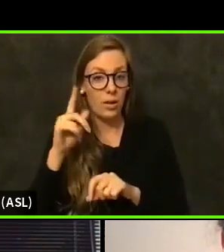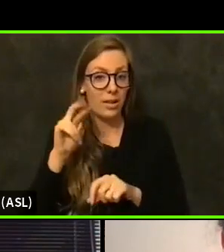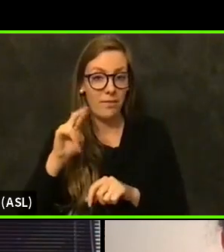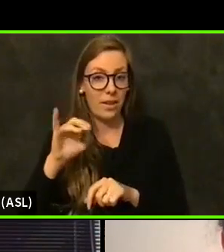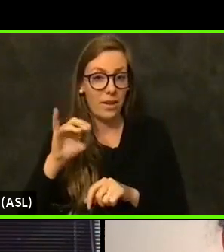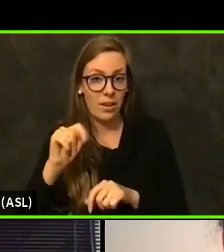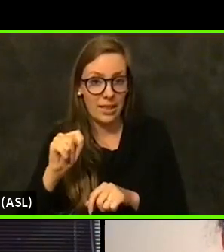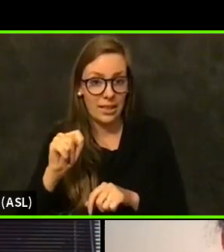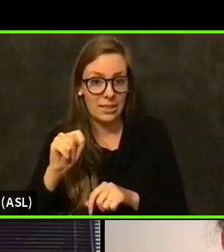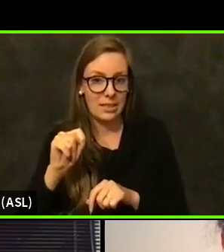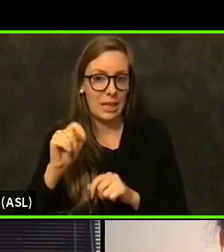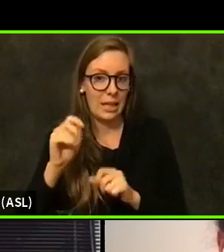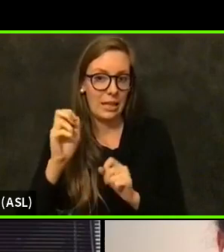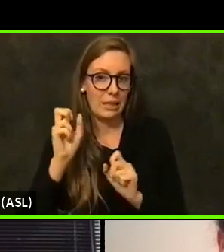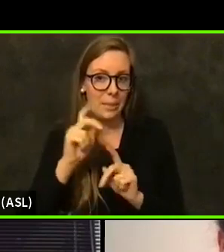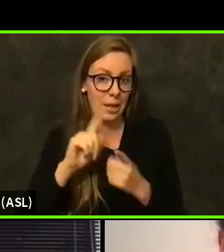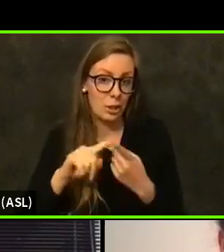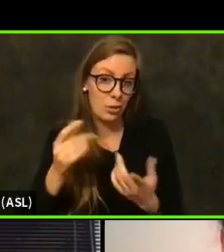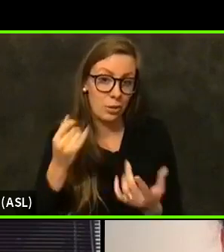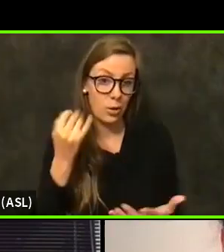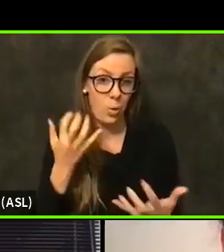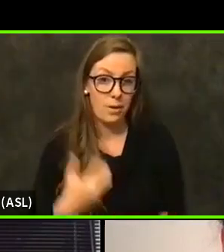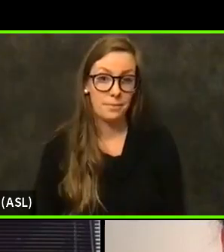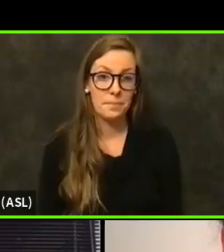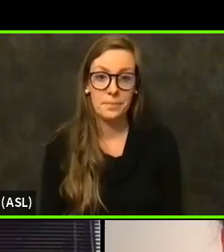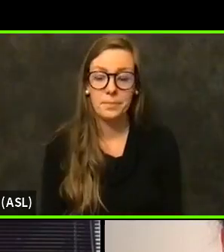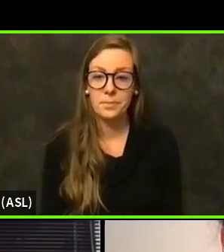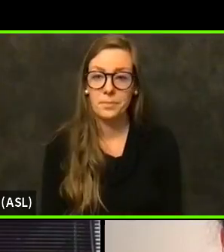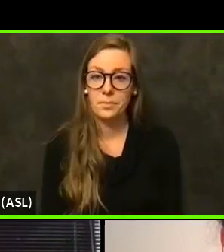And get back to you on that. OK, thanks.